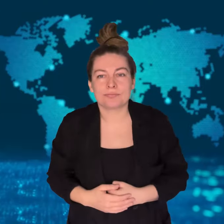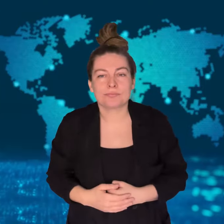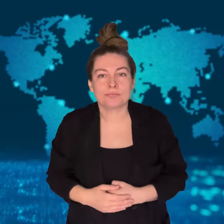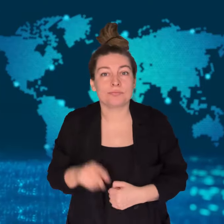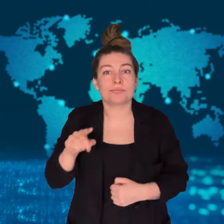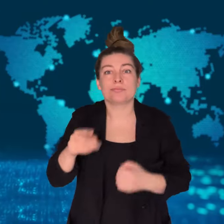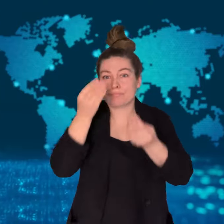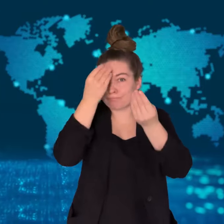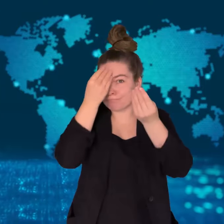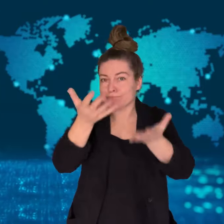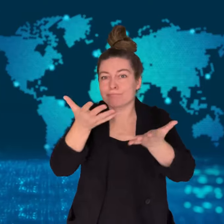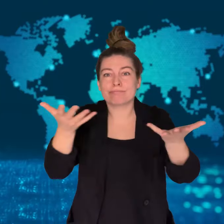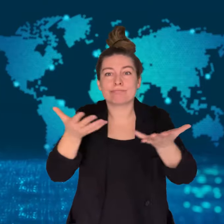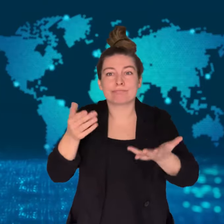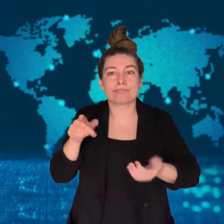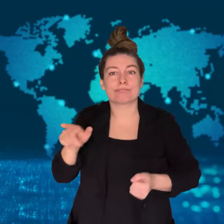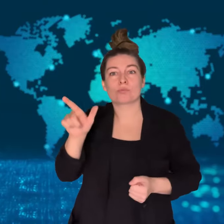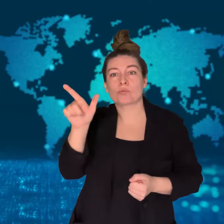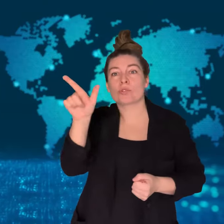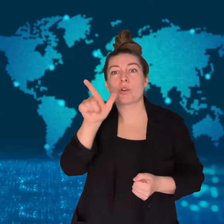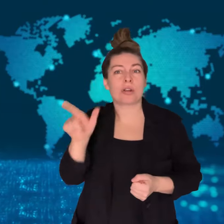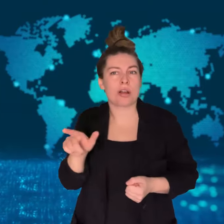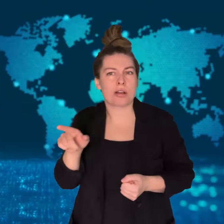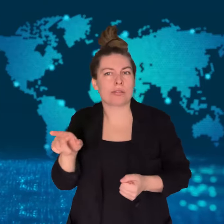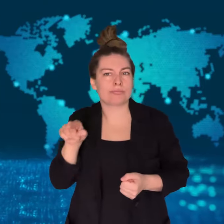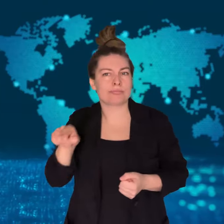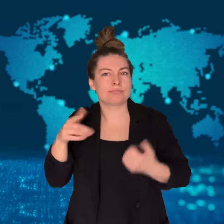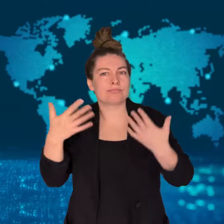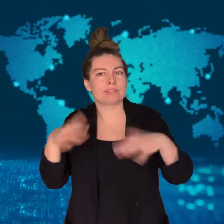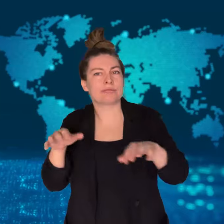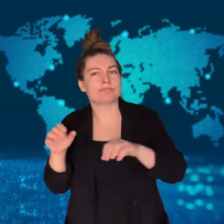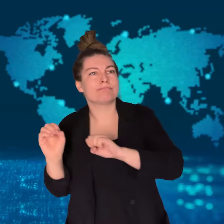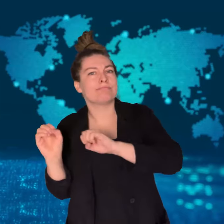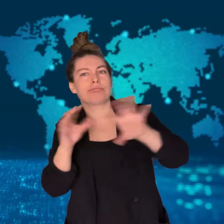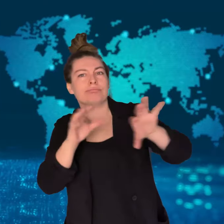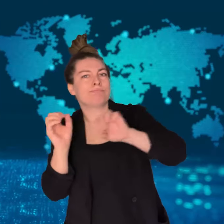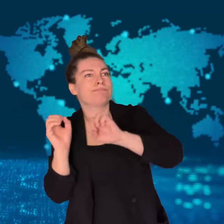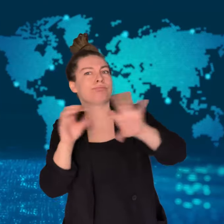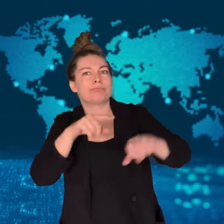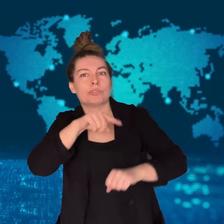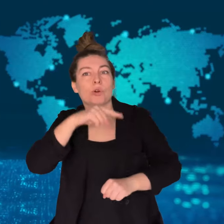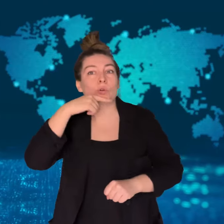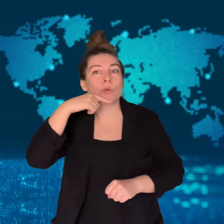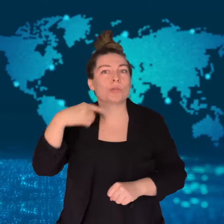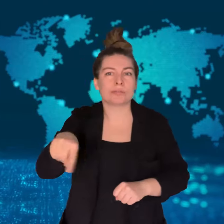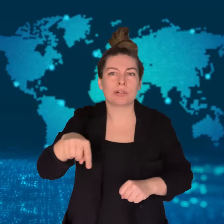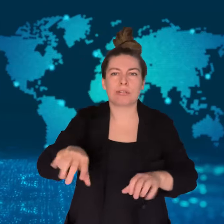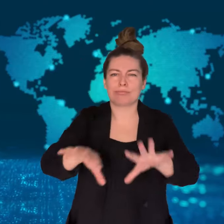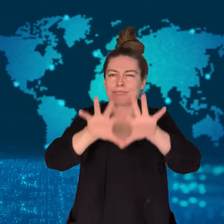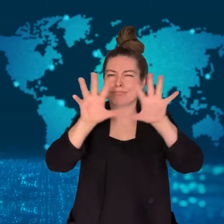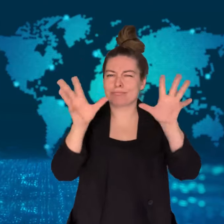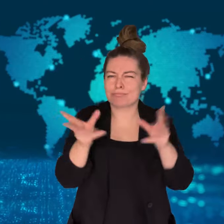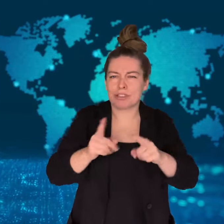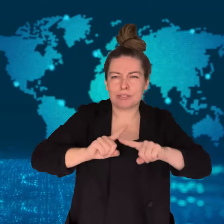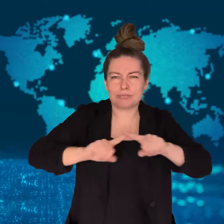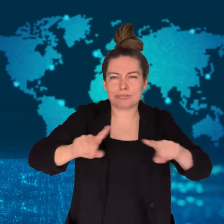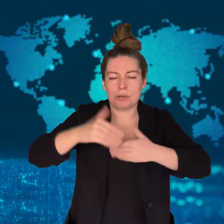Reportedly, North Korea has sent 7,400 shipments of military equipment